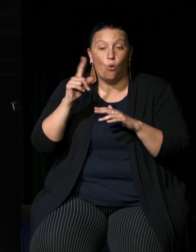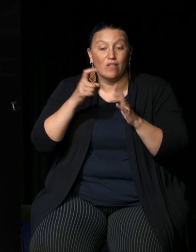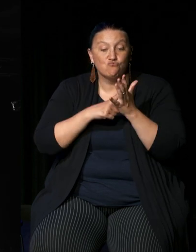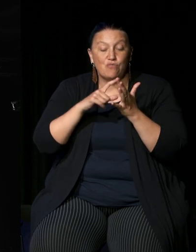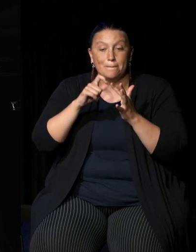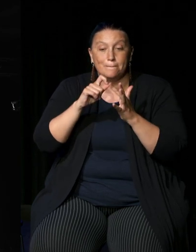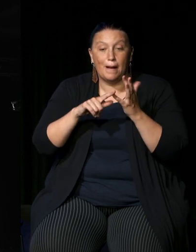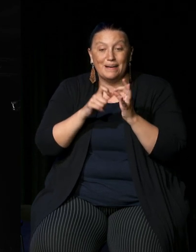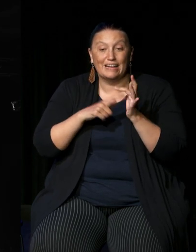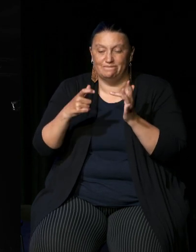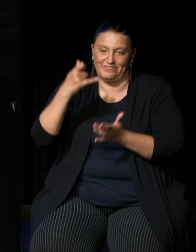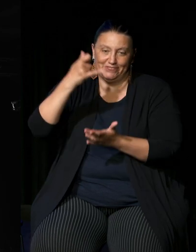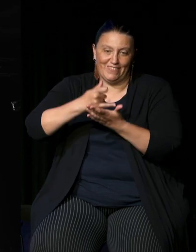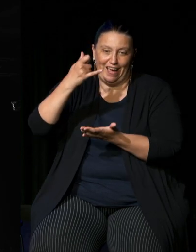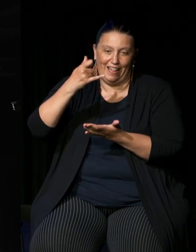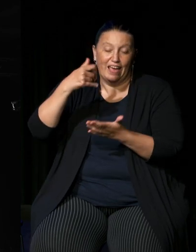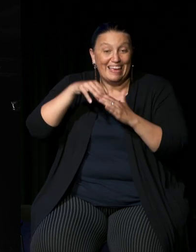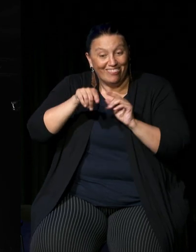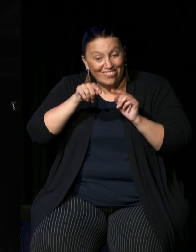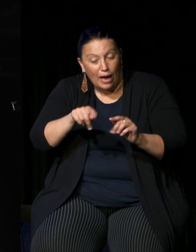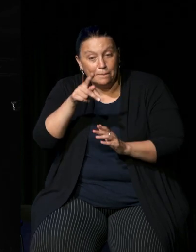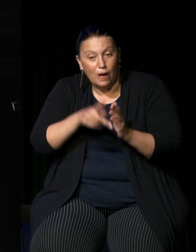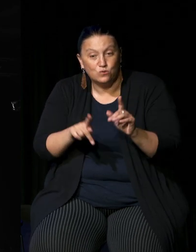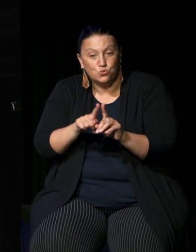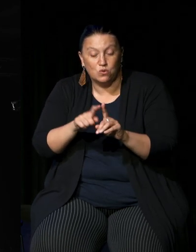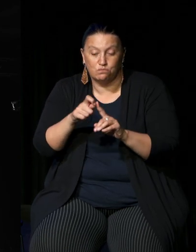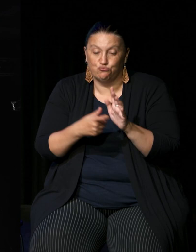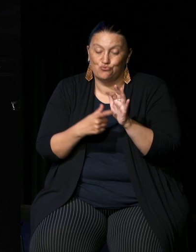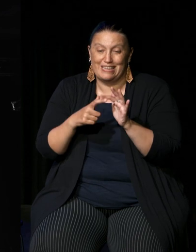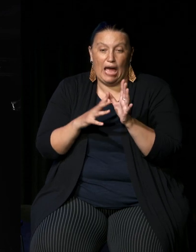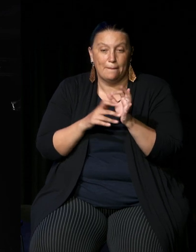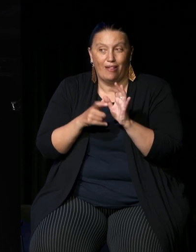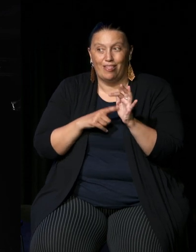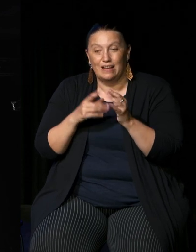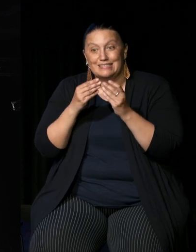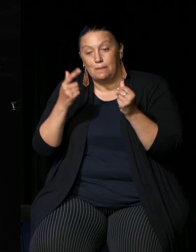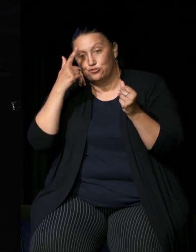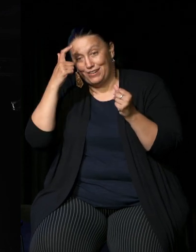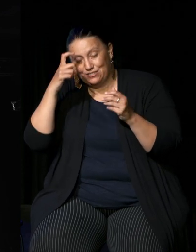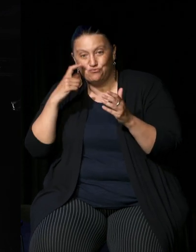and also in there was some in the Preamble some suggested recognition for Aboriginal and Torres